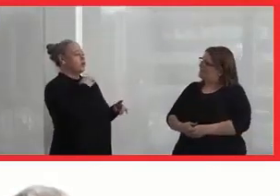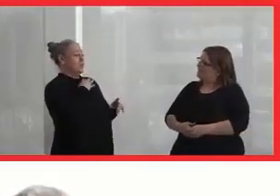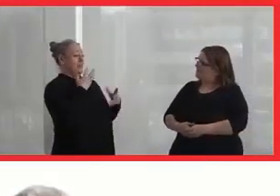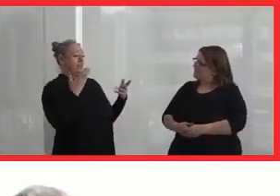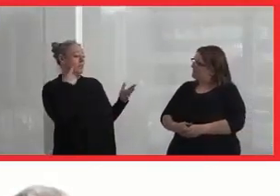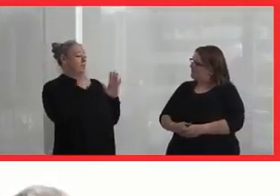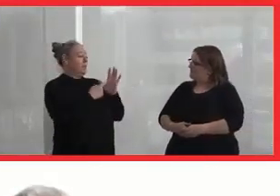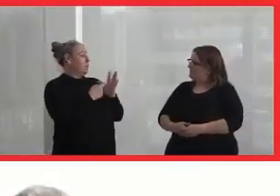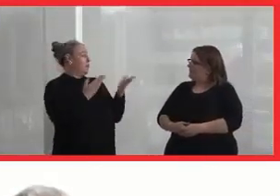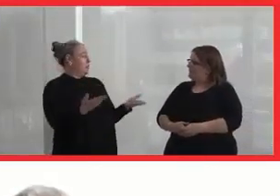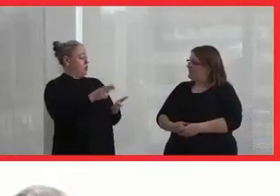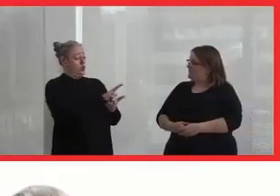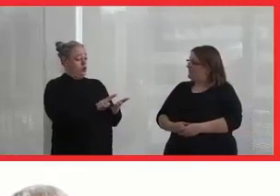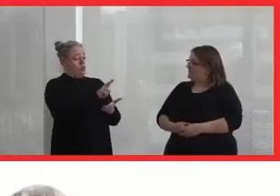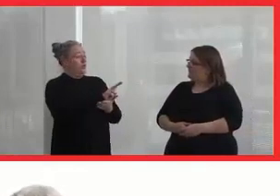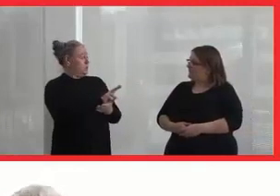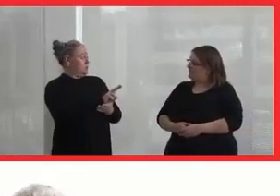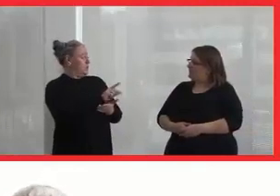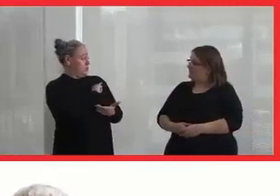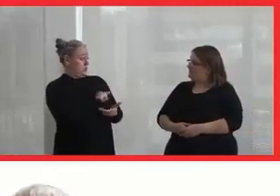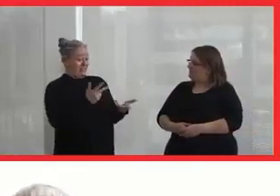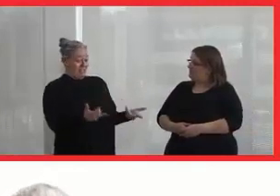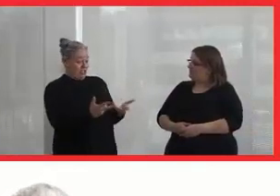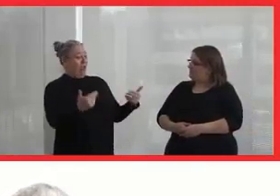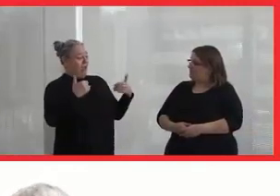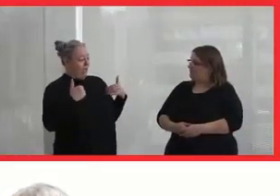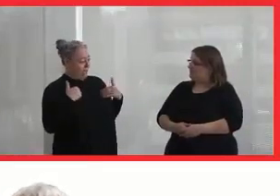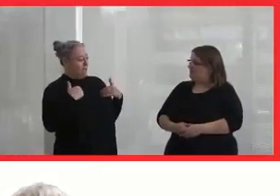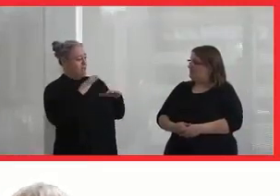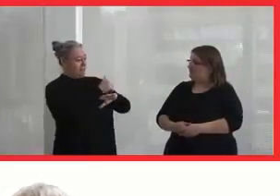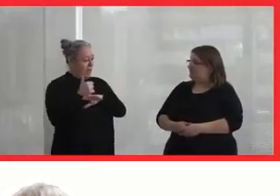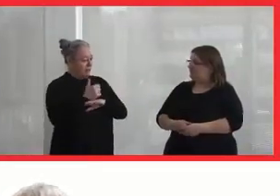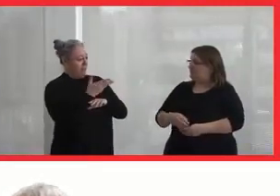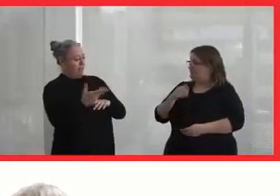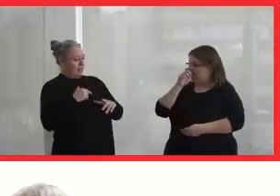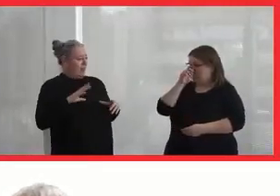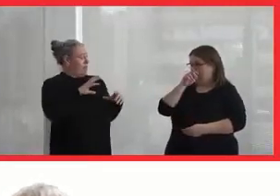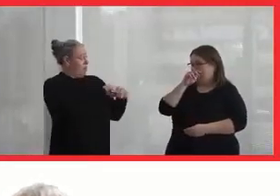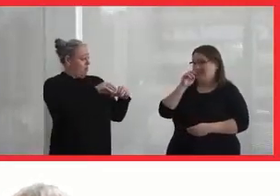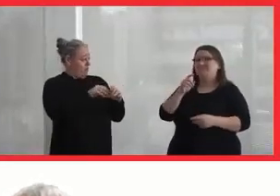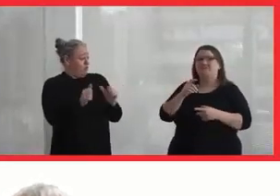here on campus that we could get involved in? Are there initiatives on campus that people can get involved in?